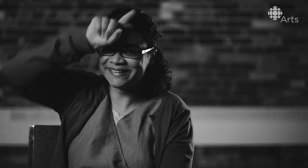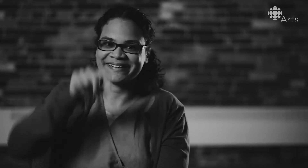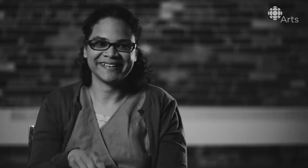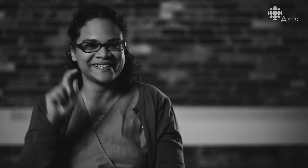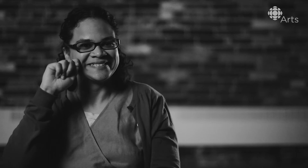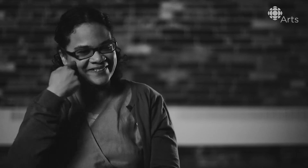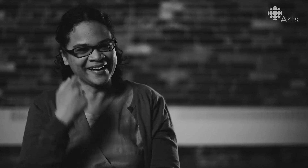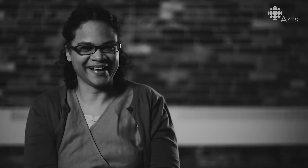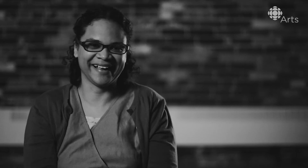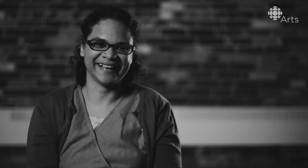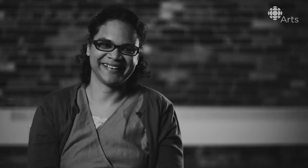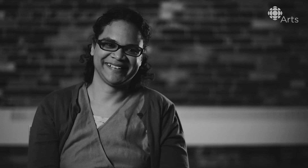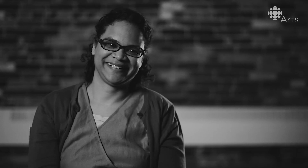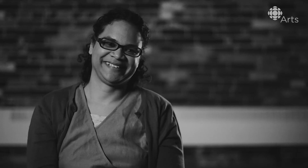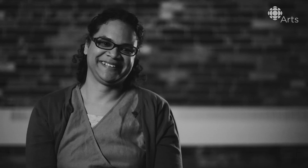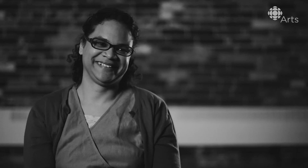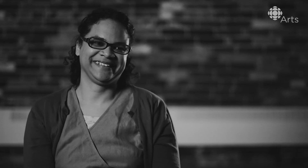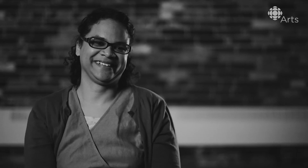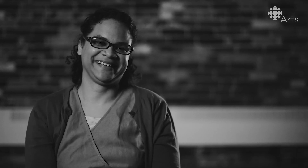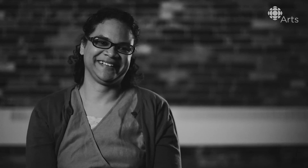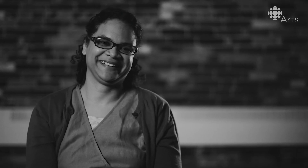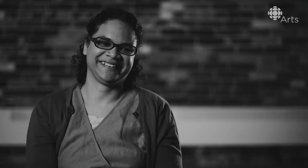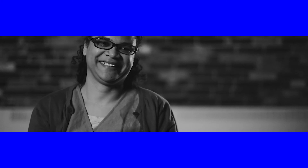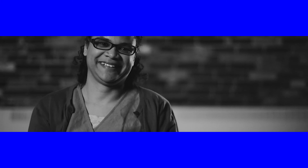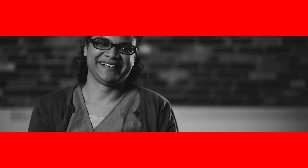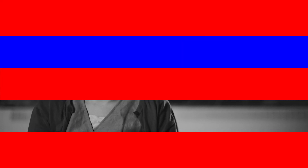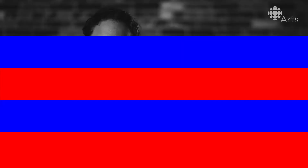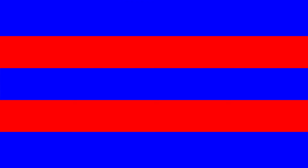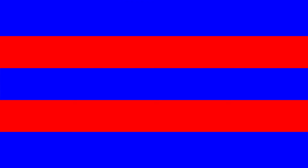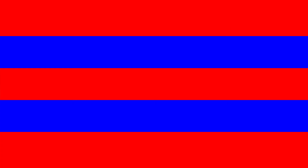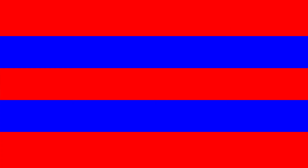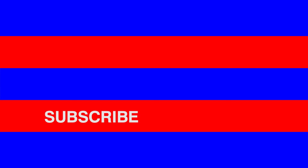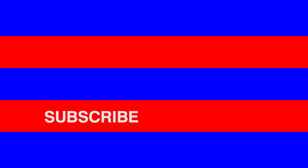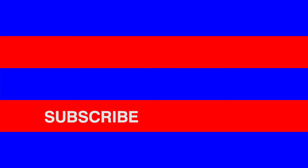and we could just have that seamless communication. Overall, just seamless communication would be fantastic.